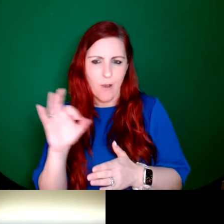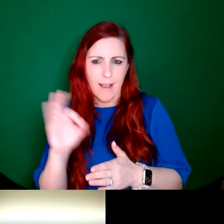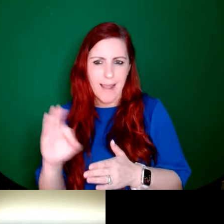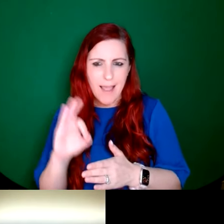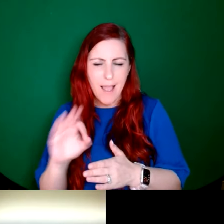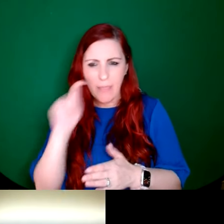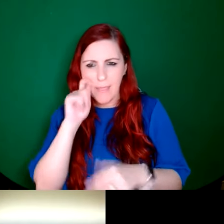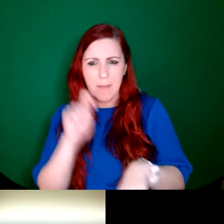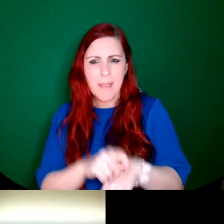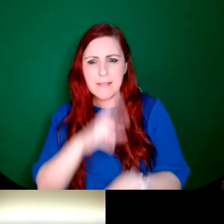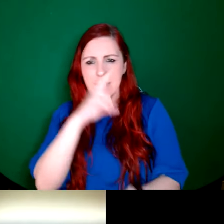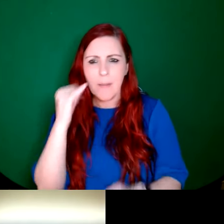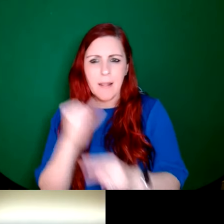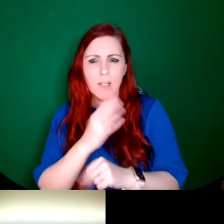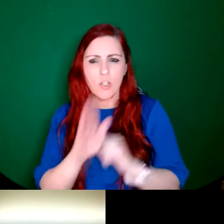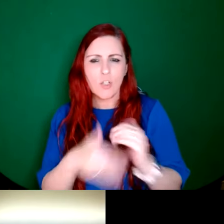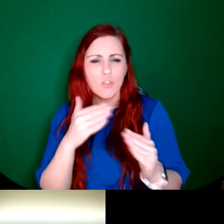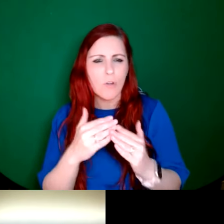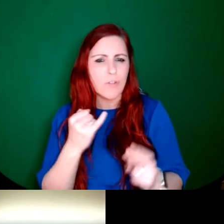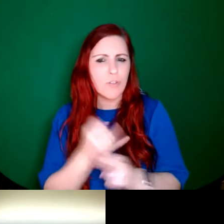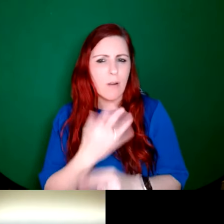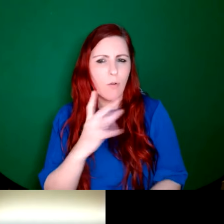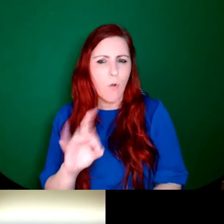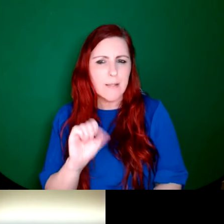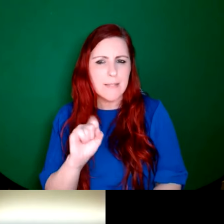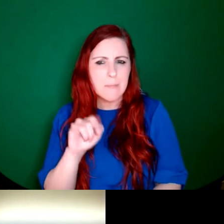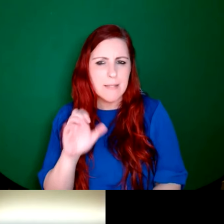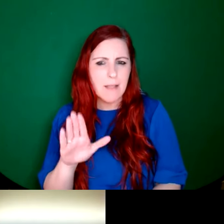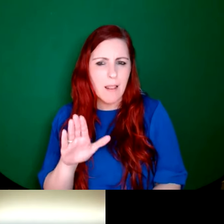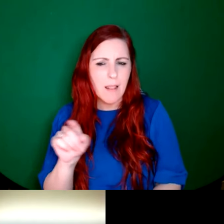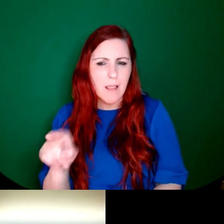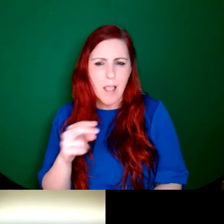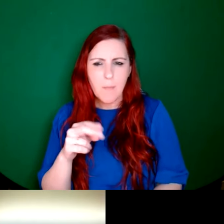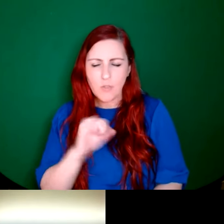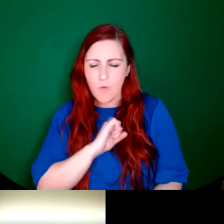Spiddal. I'm not exactly sure what the name of the church is, but Ethel Rhind